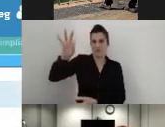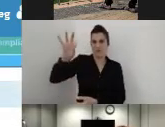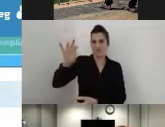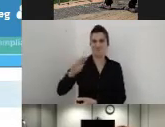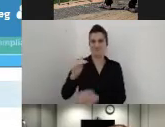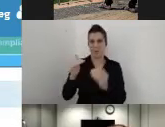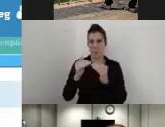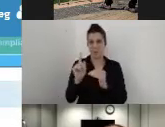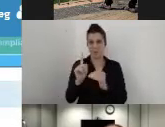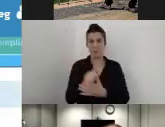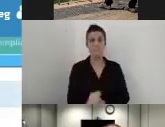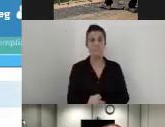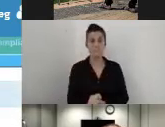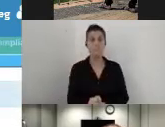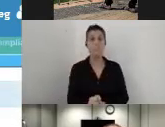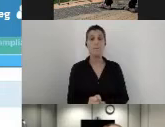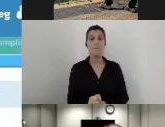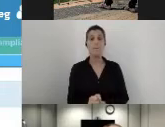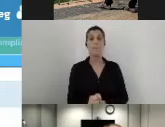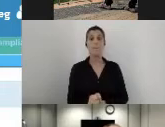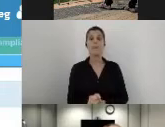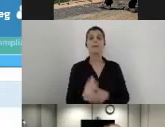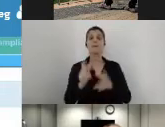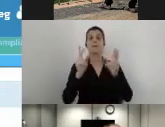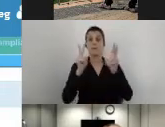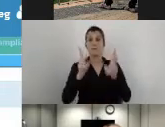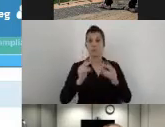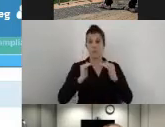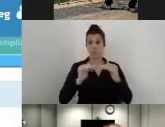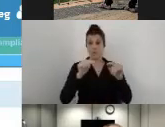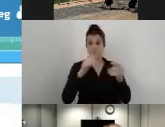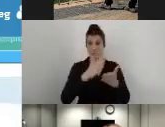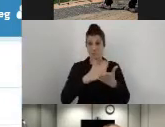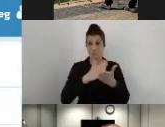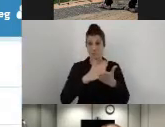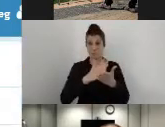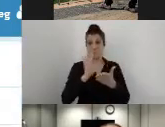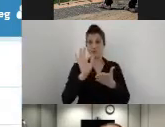Already at this stage of the accessibility survey, I can add to some fixes.